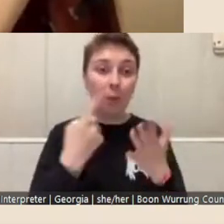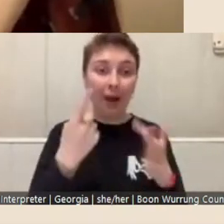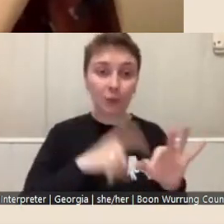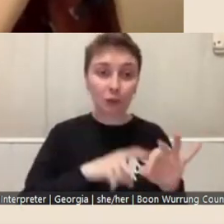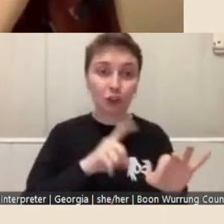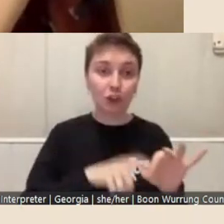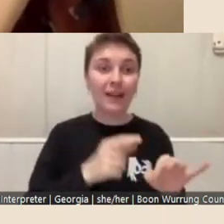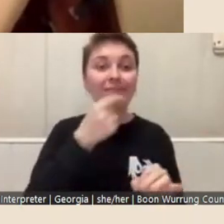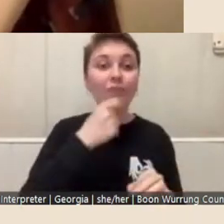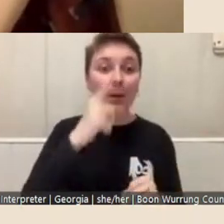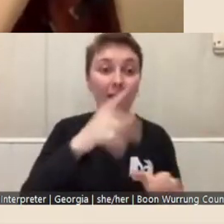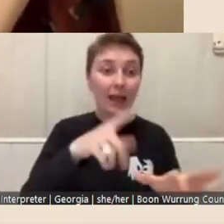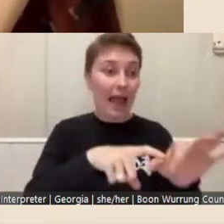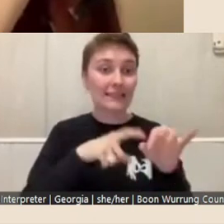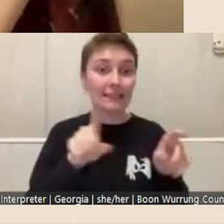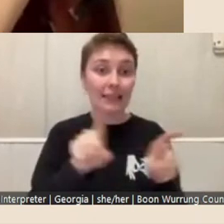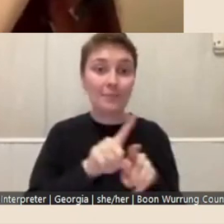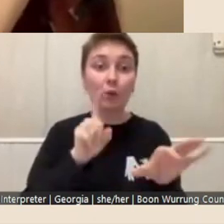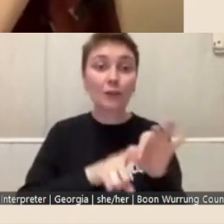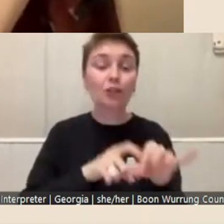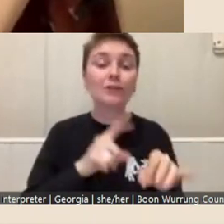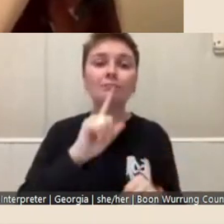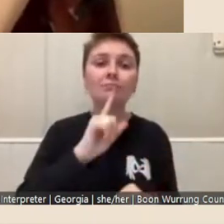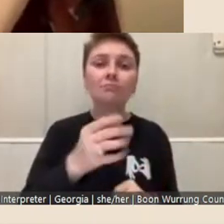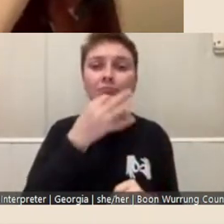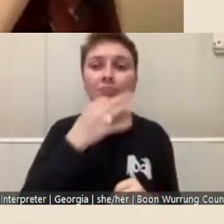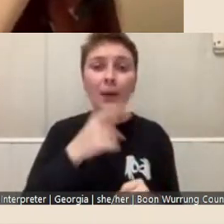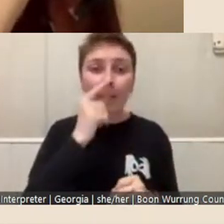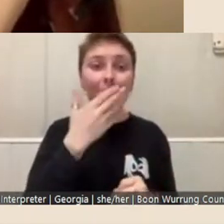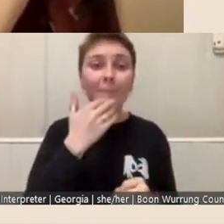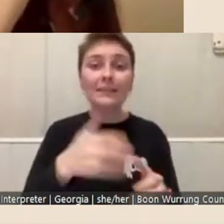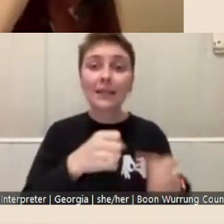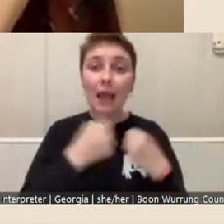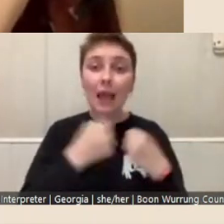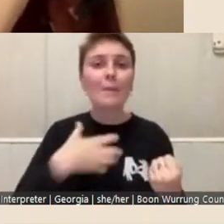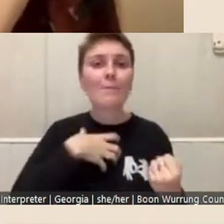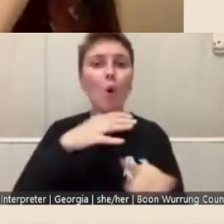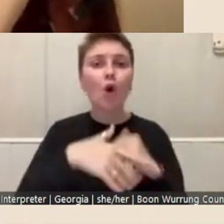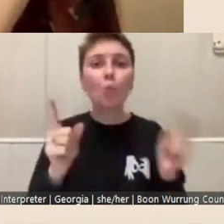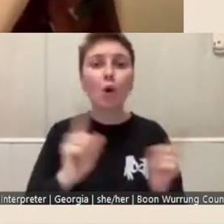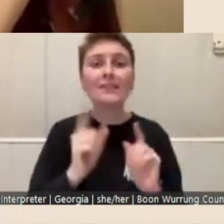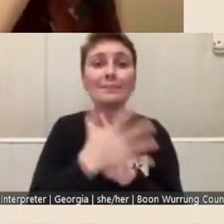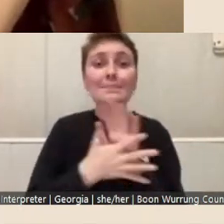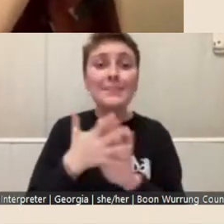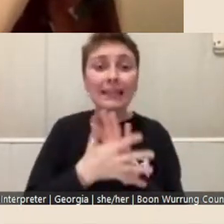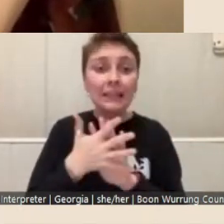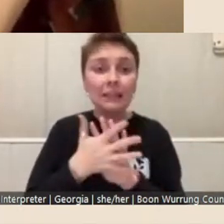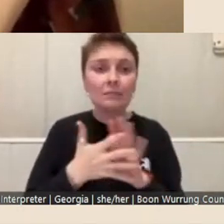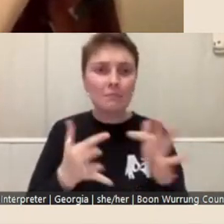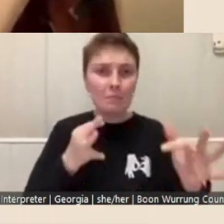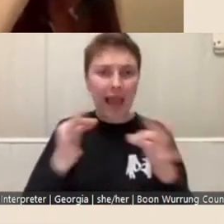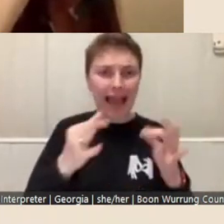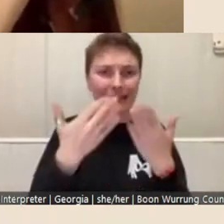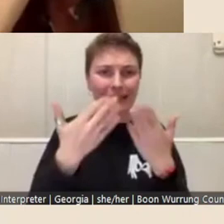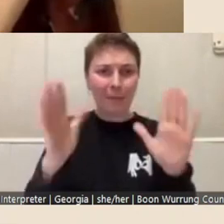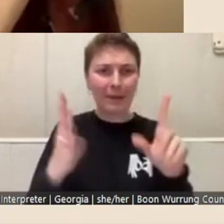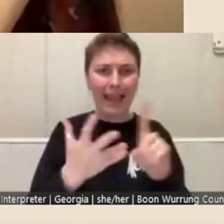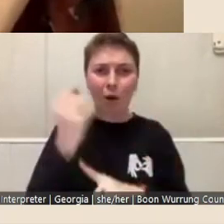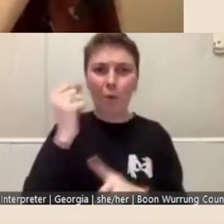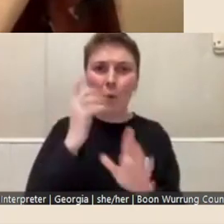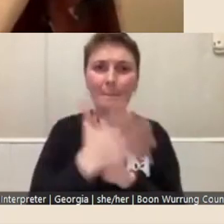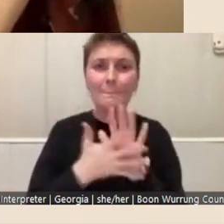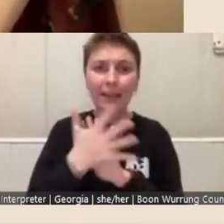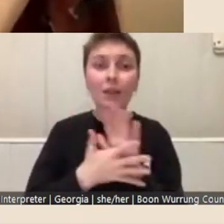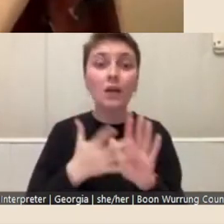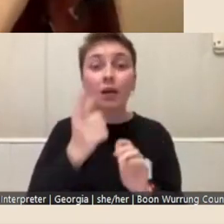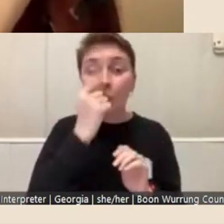which is: 'can we elaborate more on what's meant by 'planned public outcomes' and what that could potentially look like'